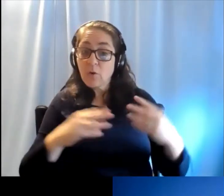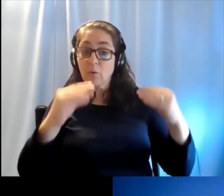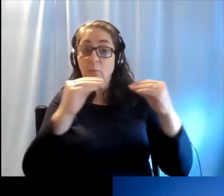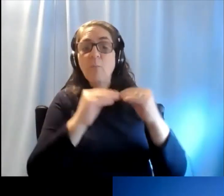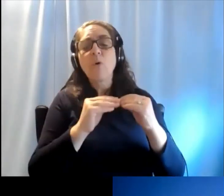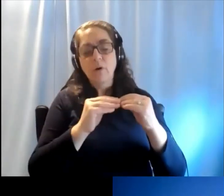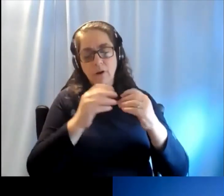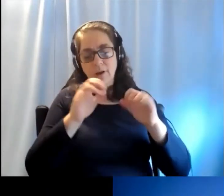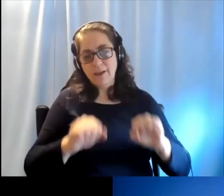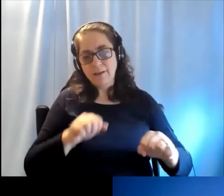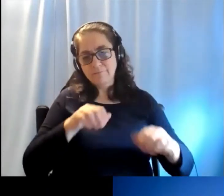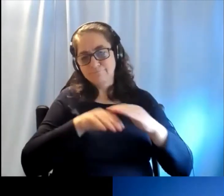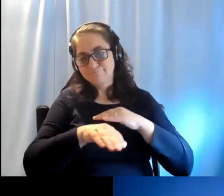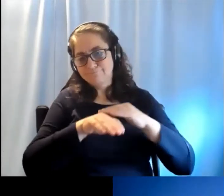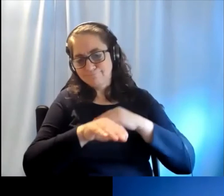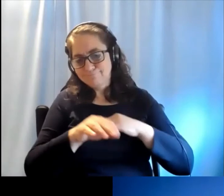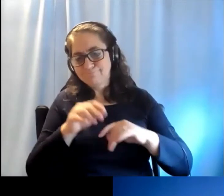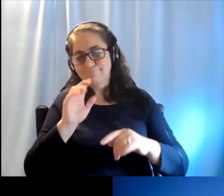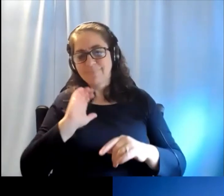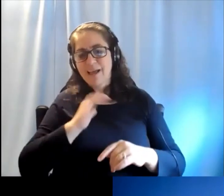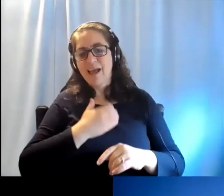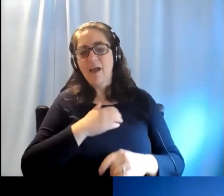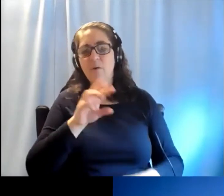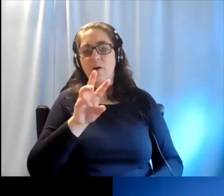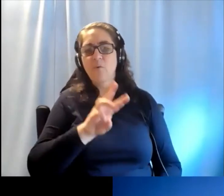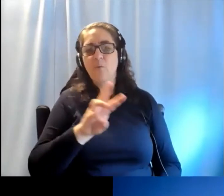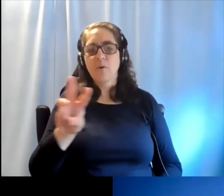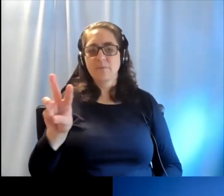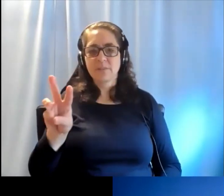find out on our website by just searching listening safe.